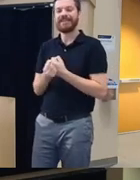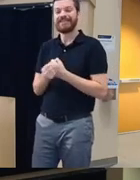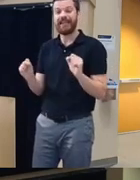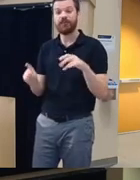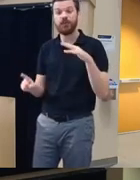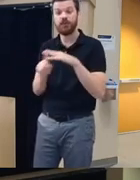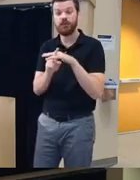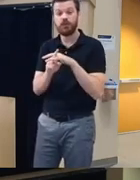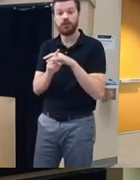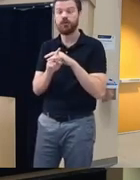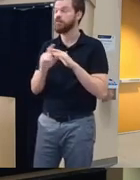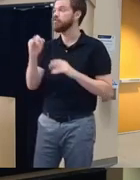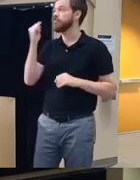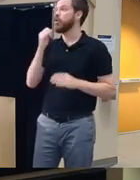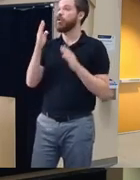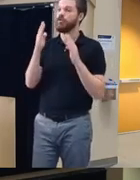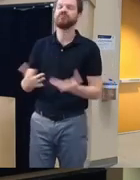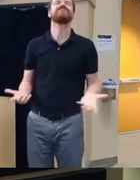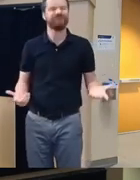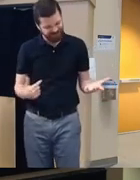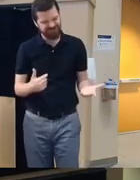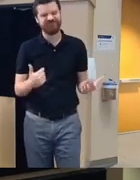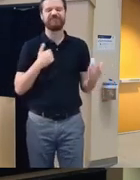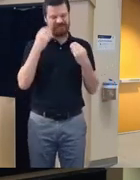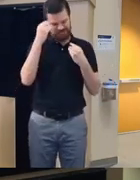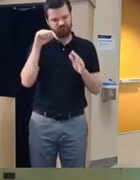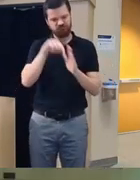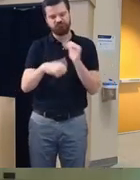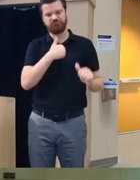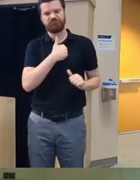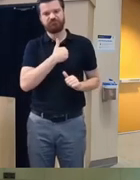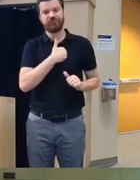do they come up like if someone says they're suicidal or something like that so that's an